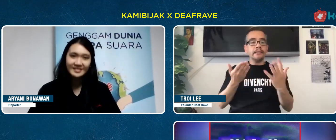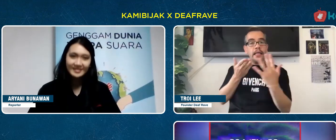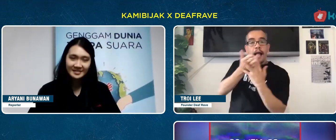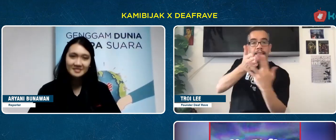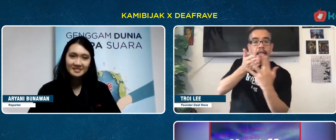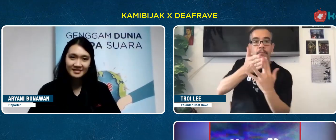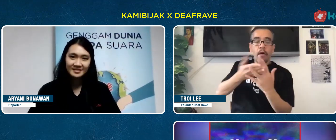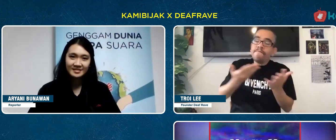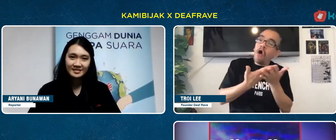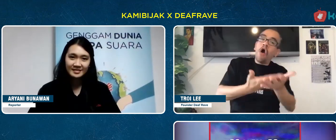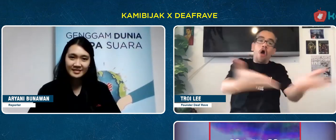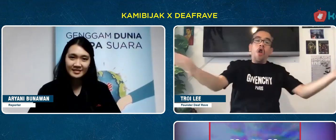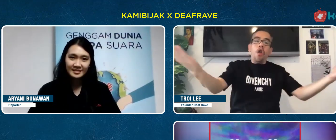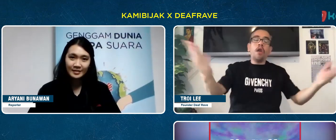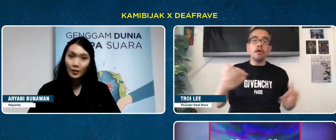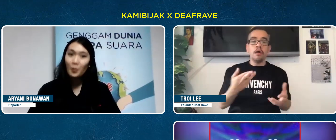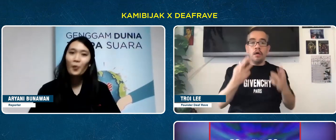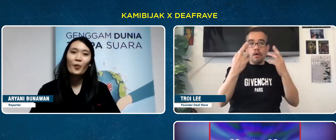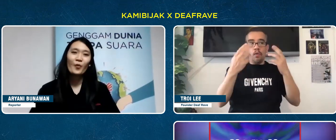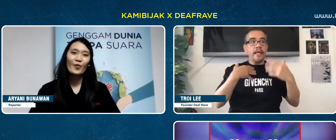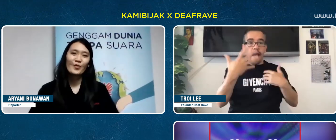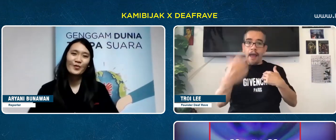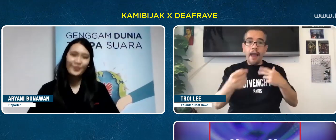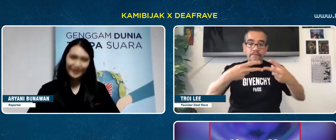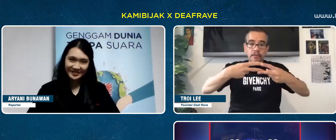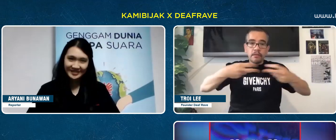Accessible for everyone.